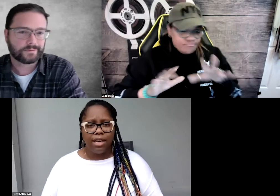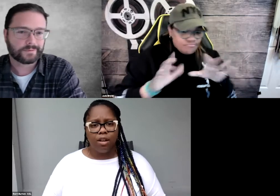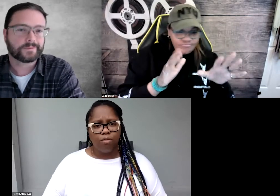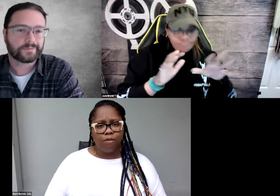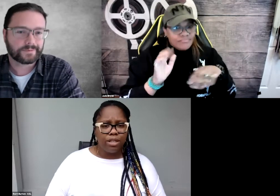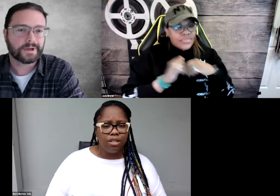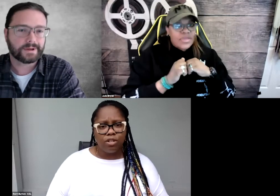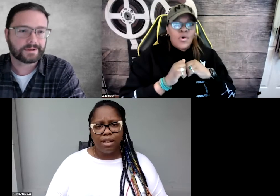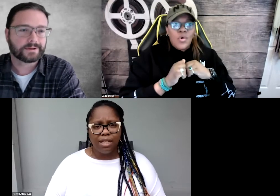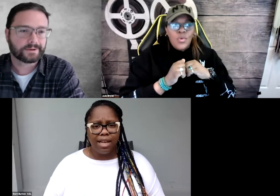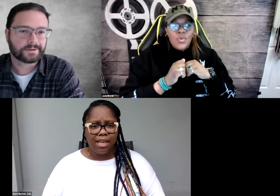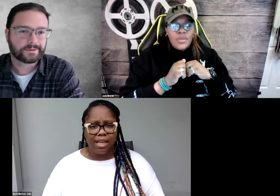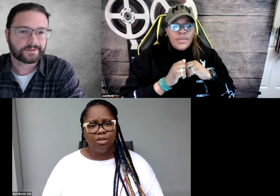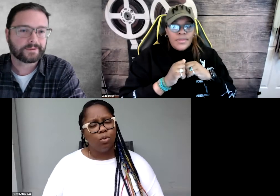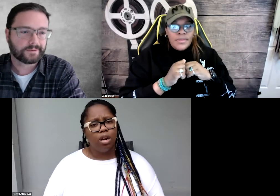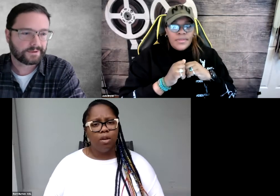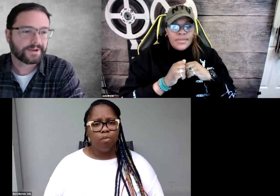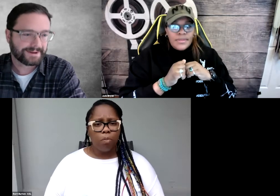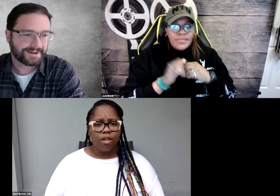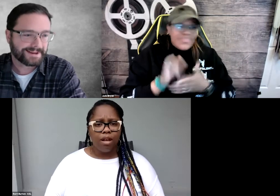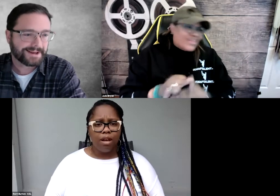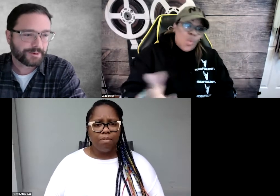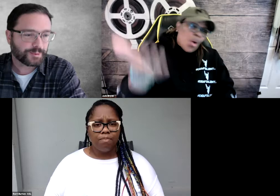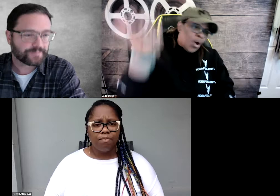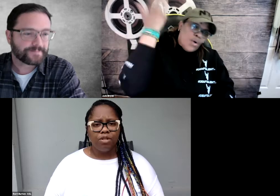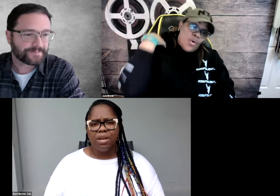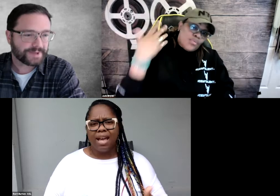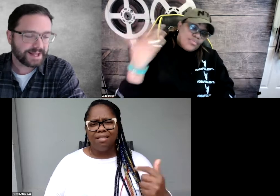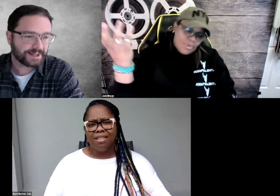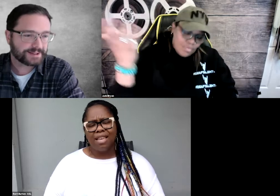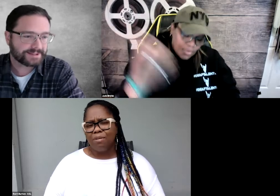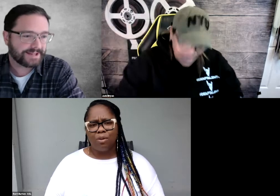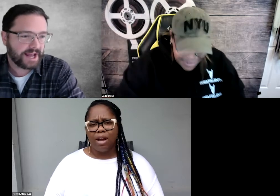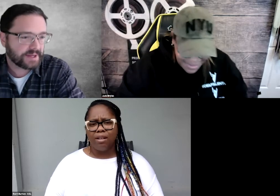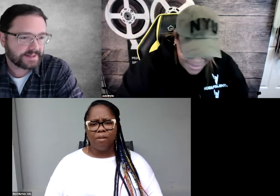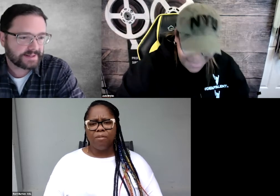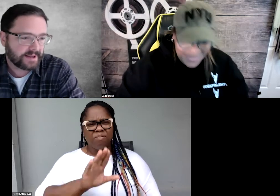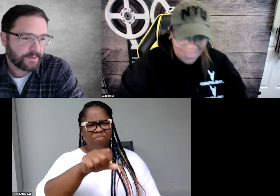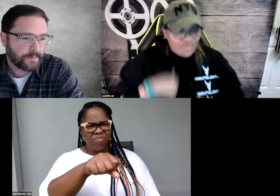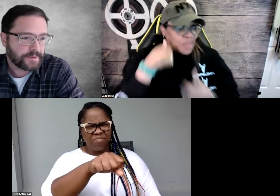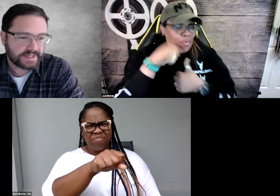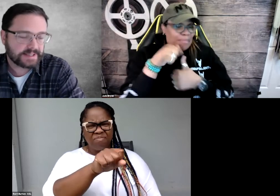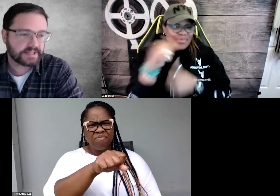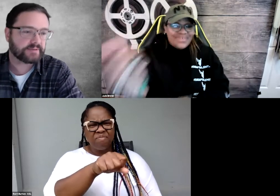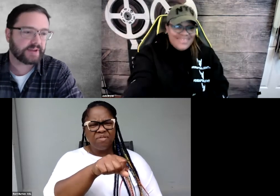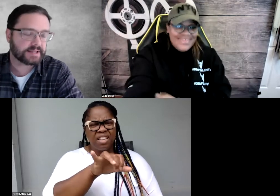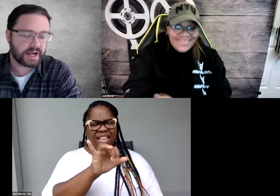And the voices are sounding like this. So yeah. That was a while ago. - Yeah, this is- This is fascinating.